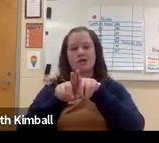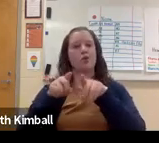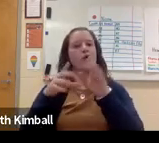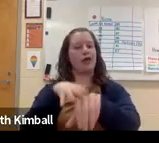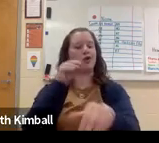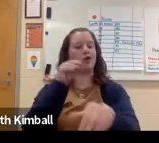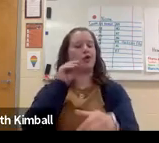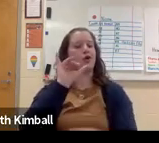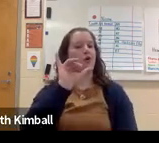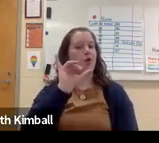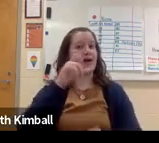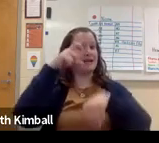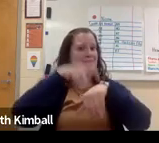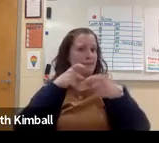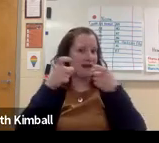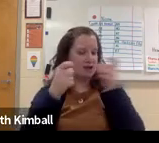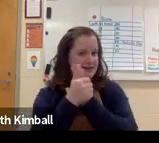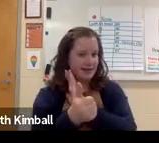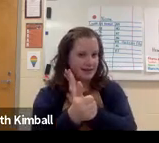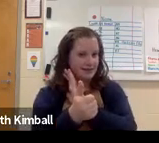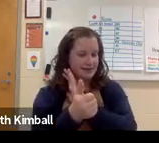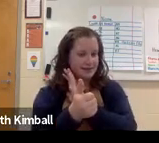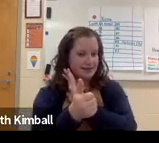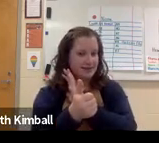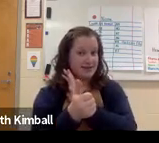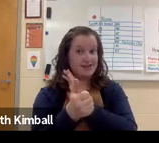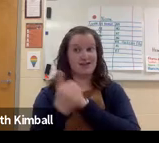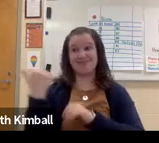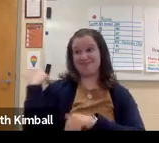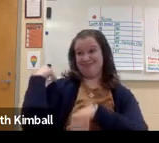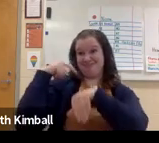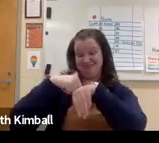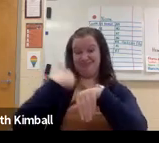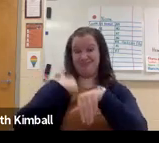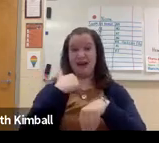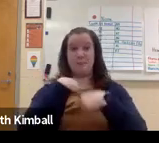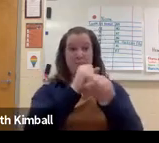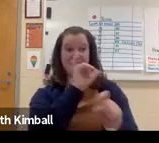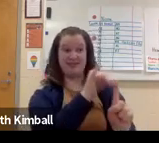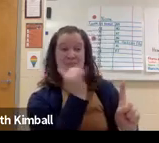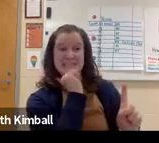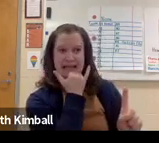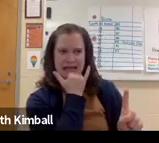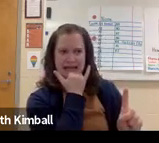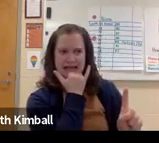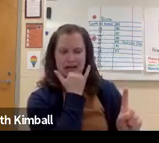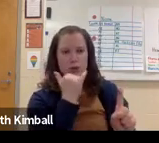able to improve and to analyze and to learn, and to develop time management skills.